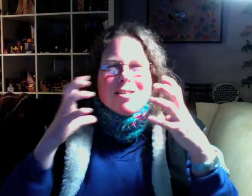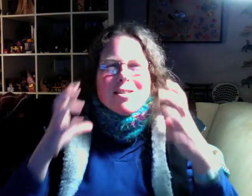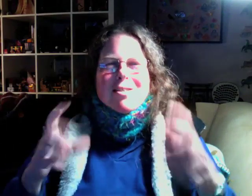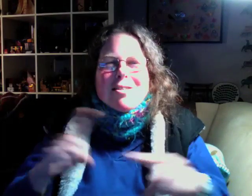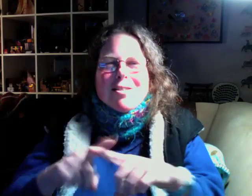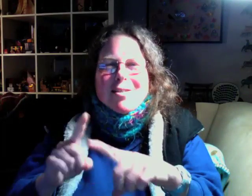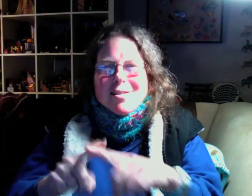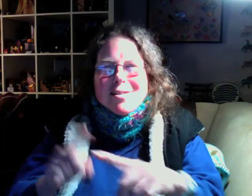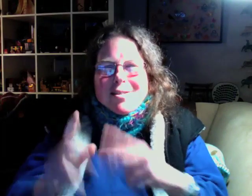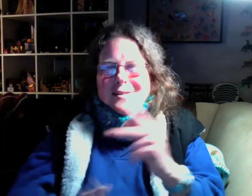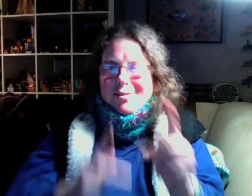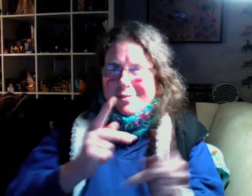sculpture, doll crafts and my favorite is japanese paper folding using beautiful colored paper, origami.